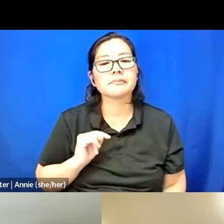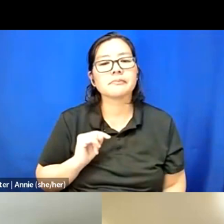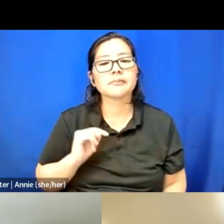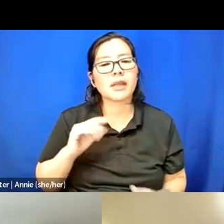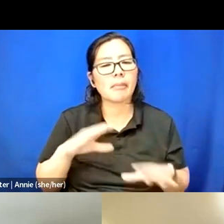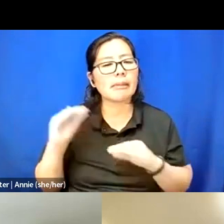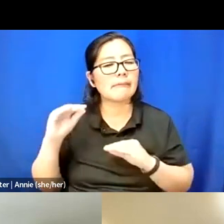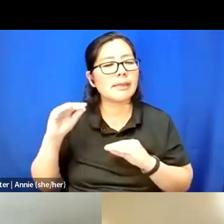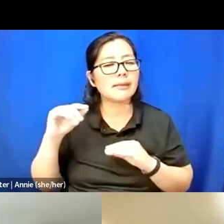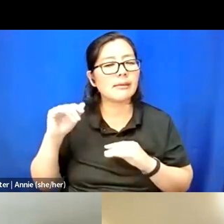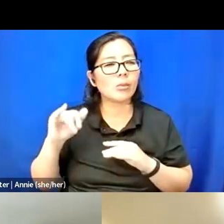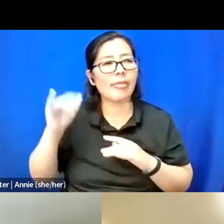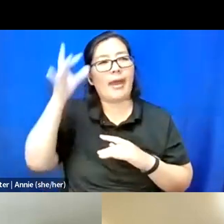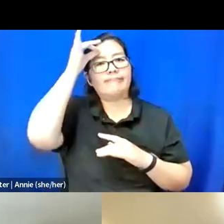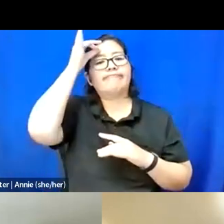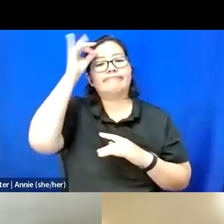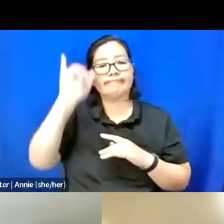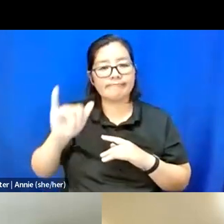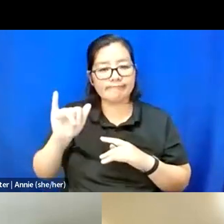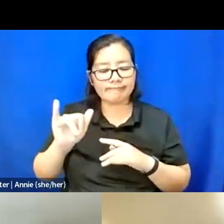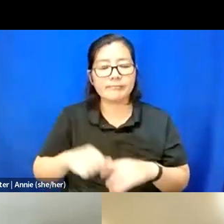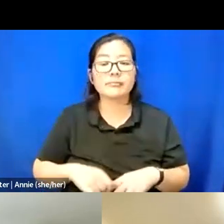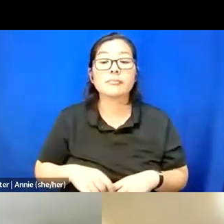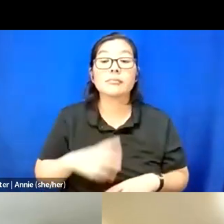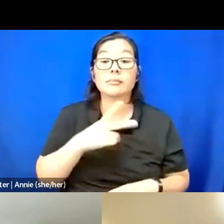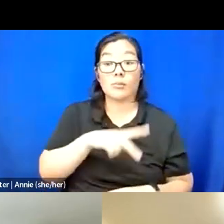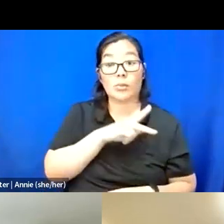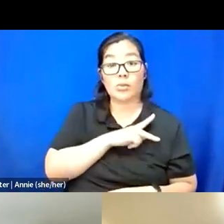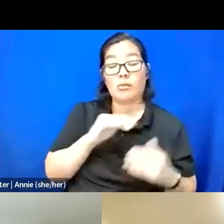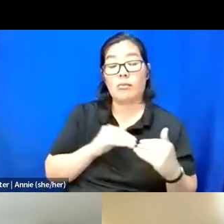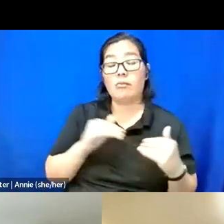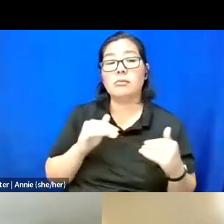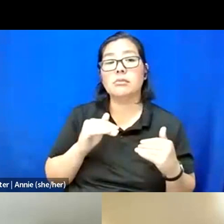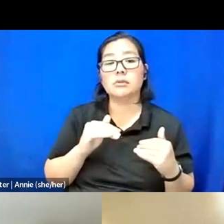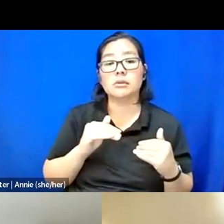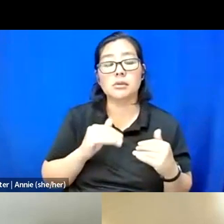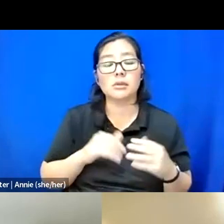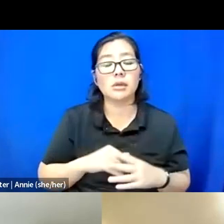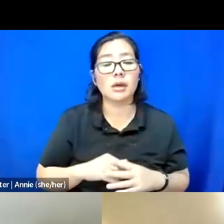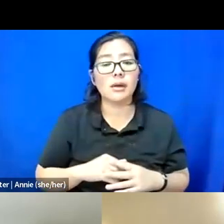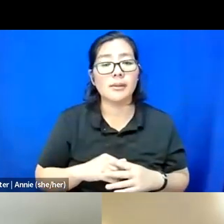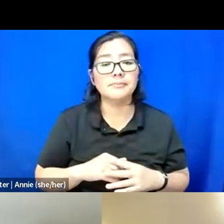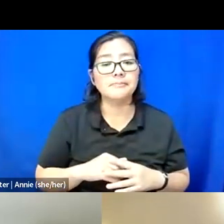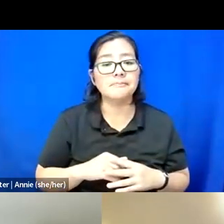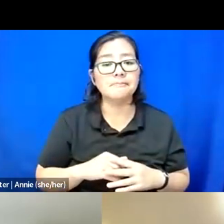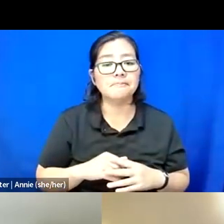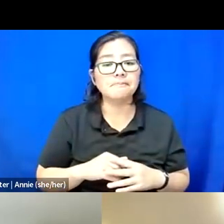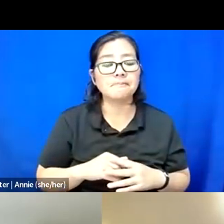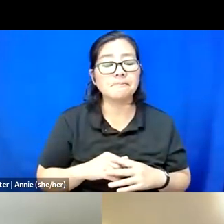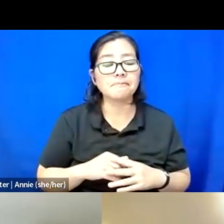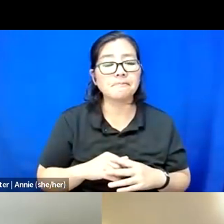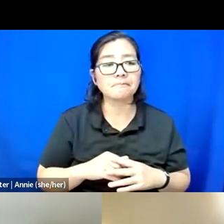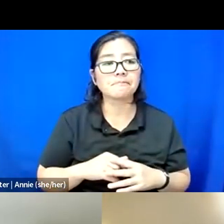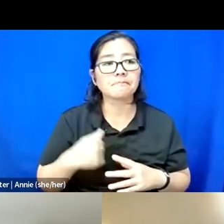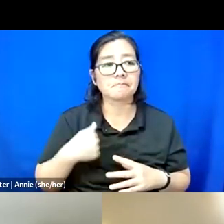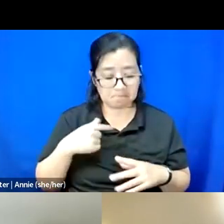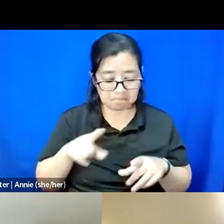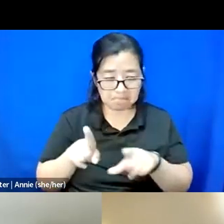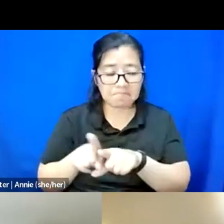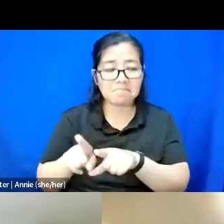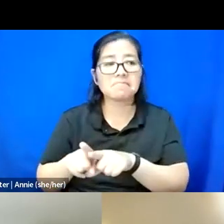And then, personally, I think I'm also leaving this fellowship, like,